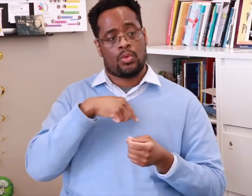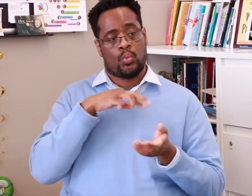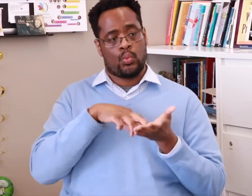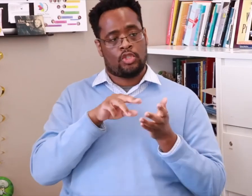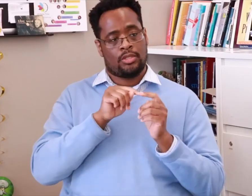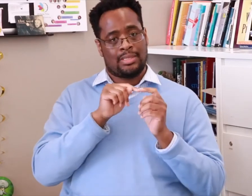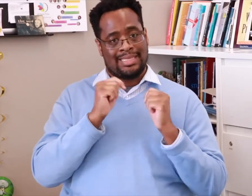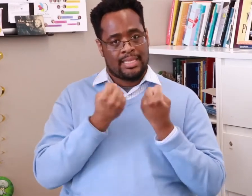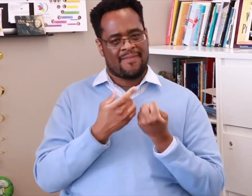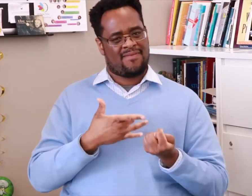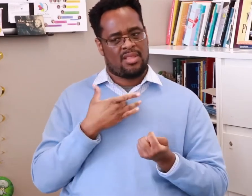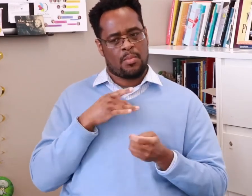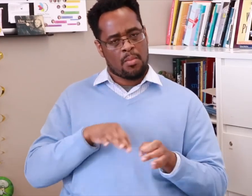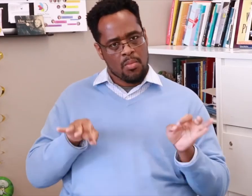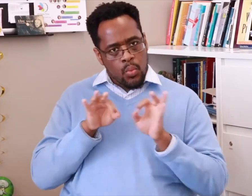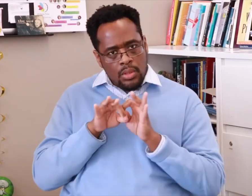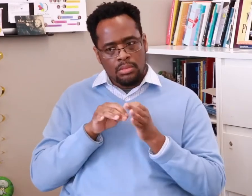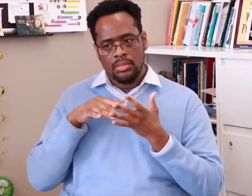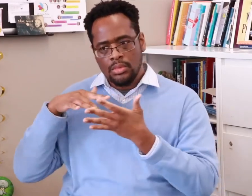So, we knew this work was important to